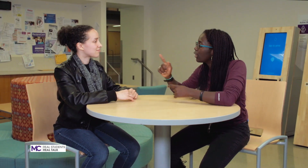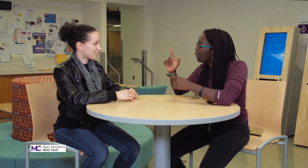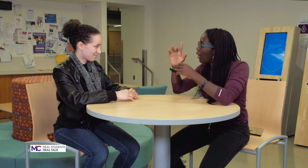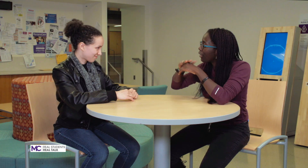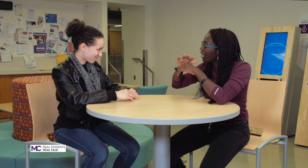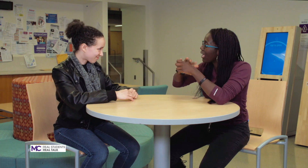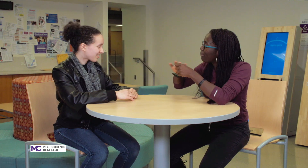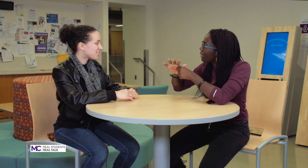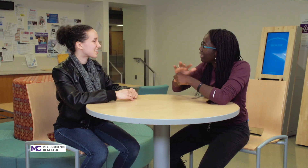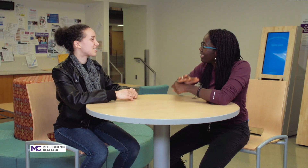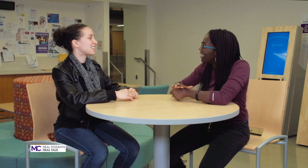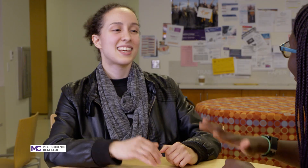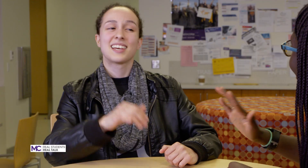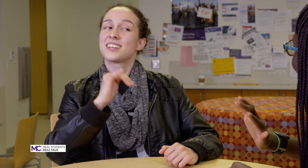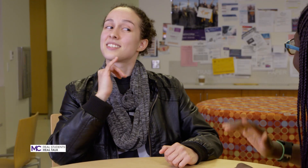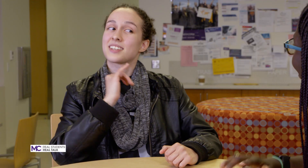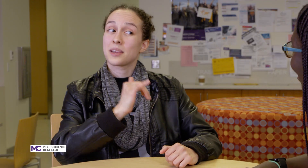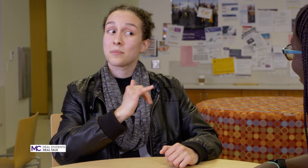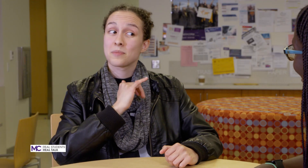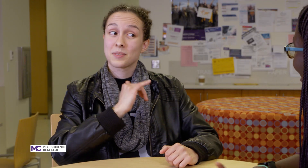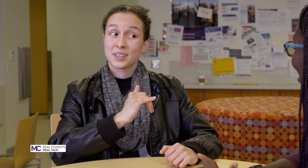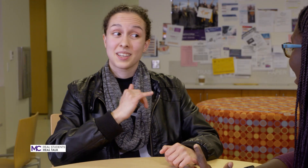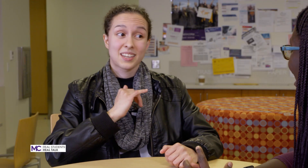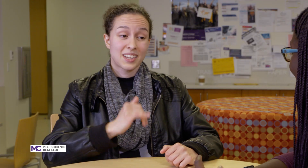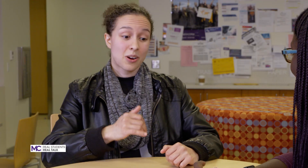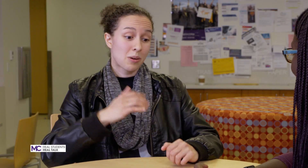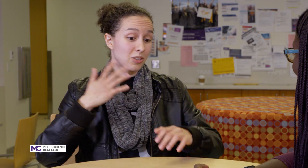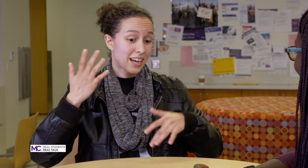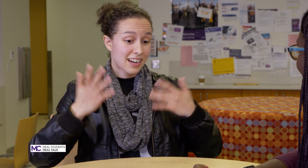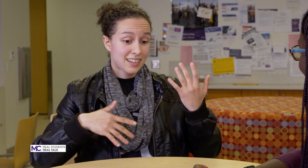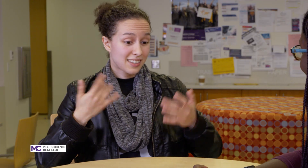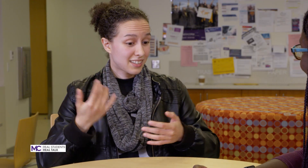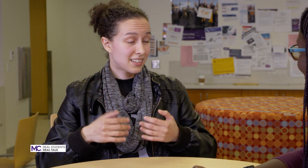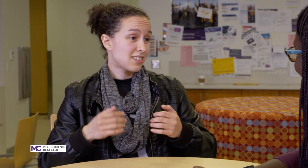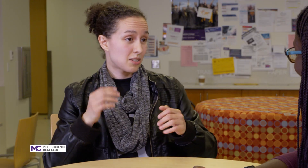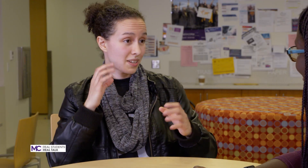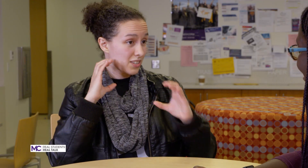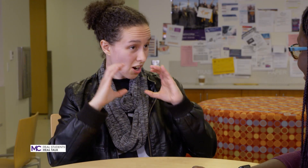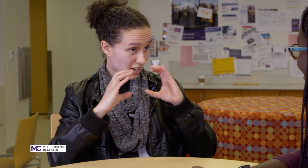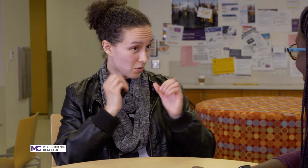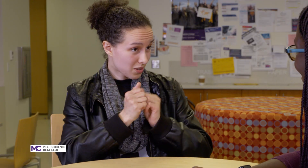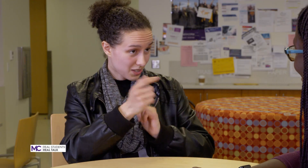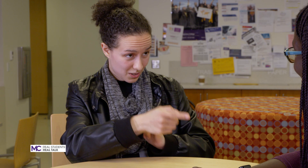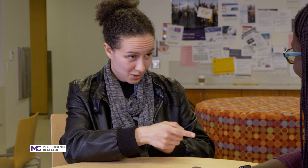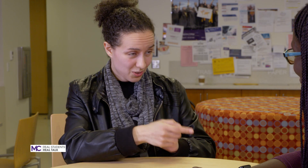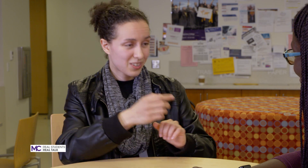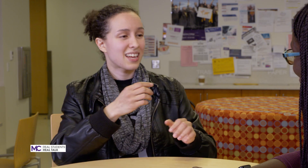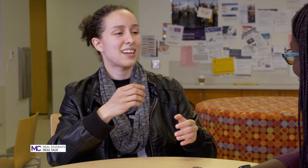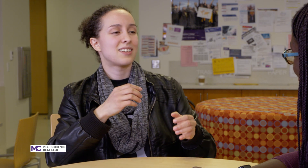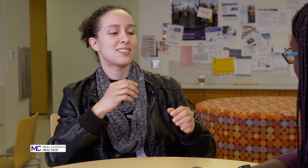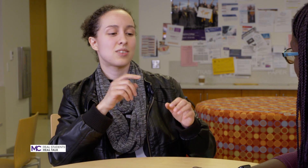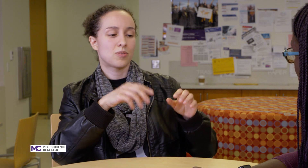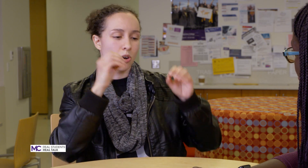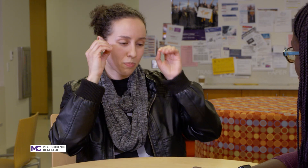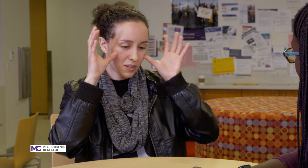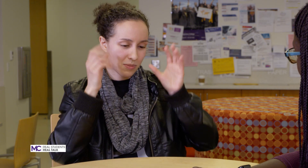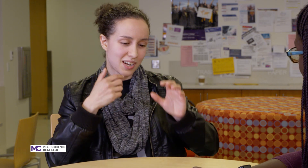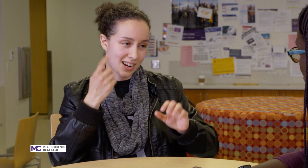been same you know I'm glad to be talking with you and you've opened my eyes